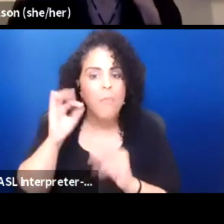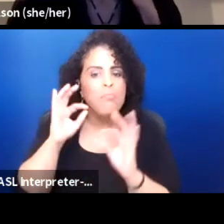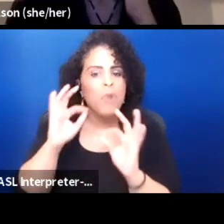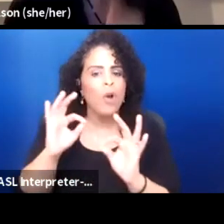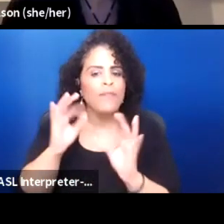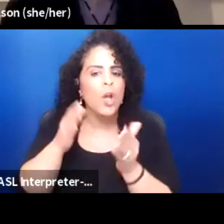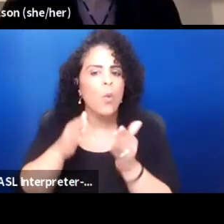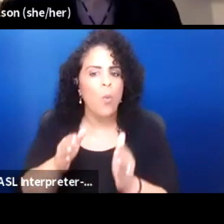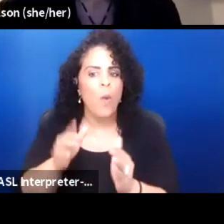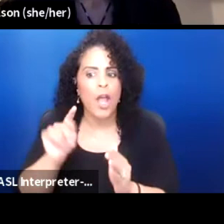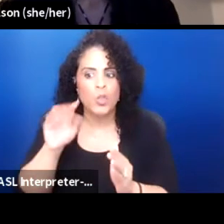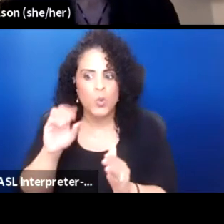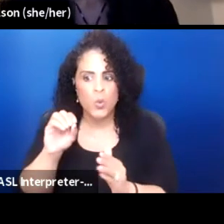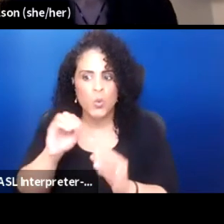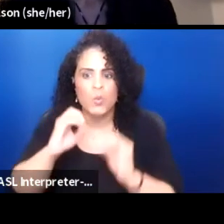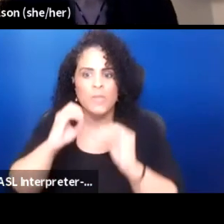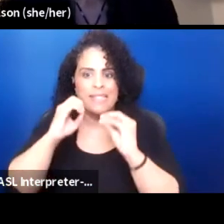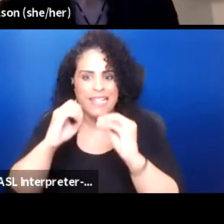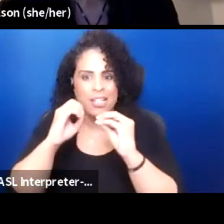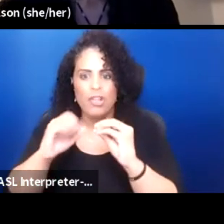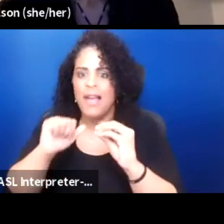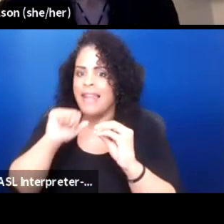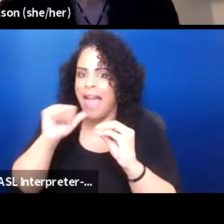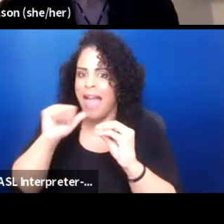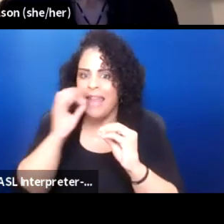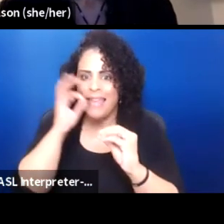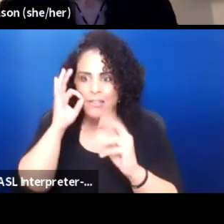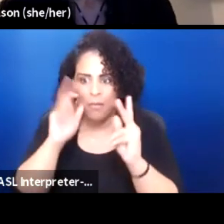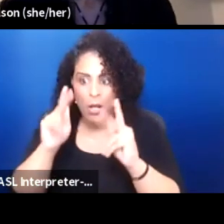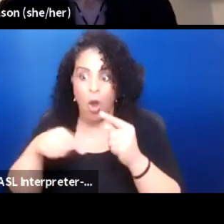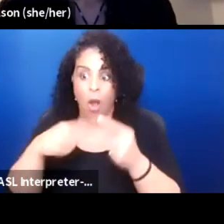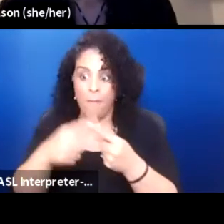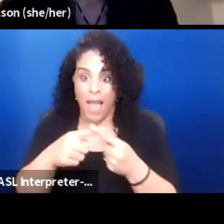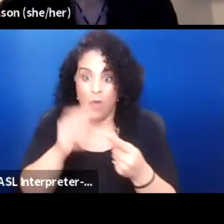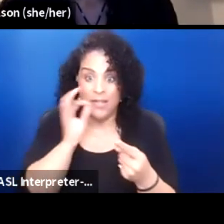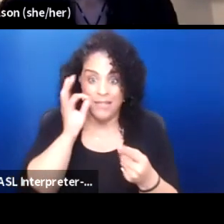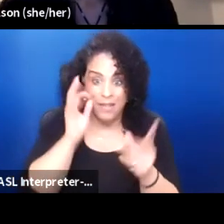to teach non-Indians about Indians was through theater